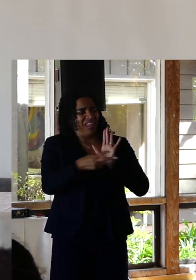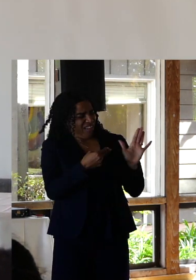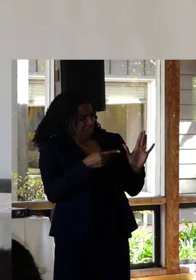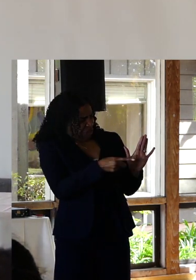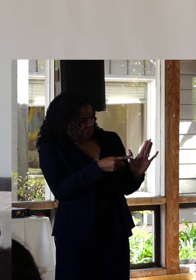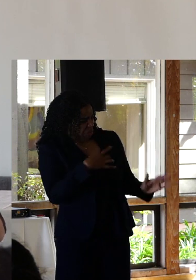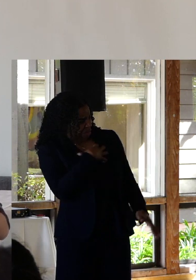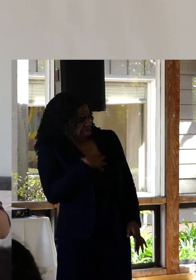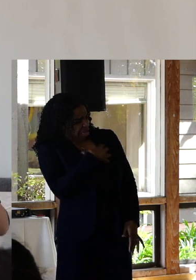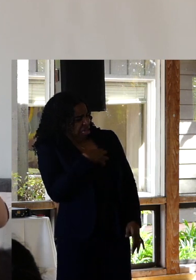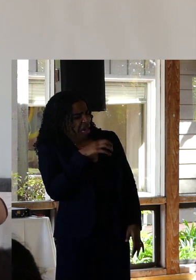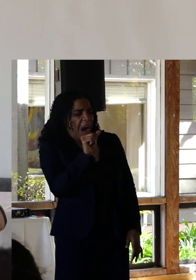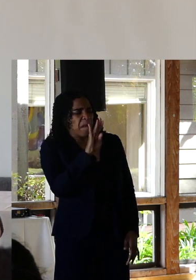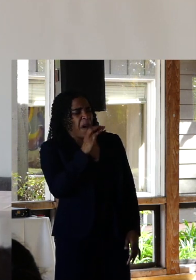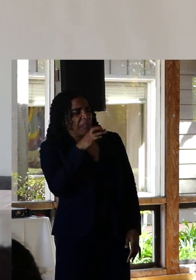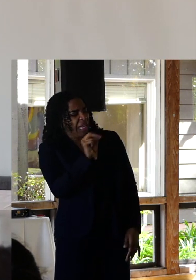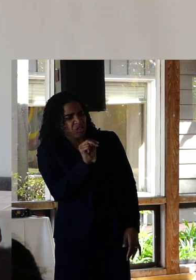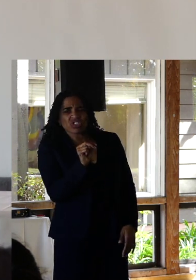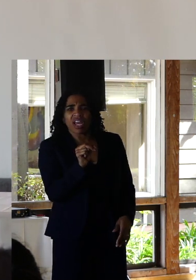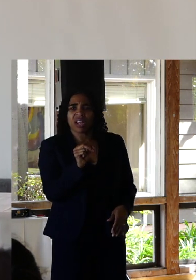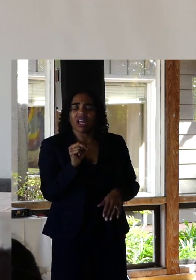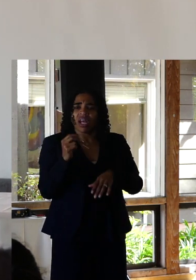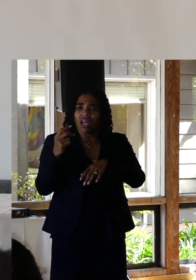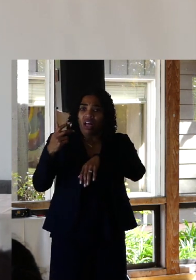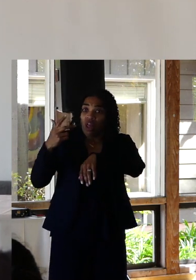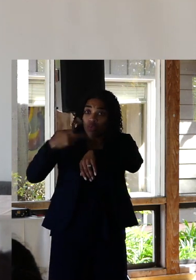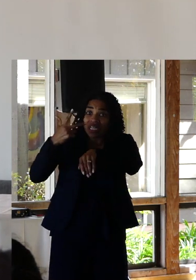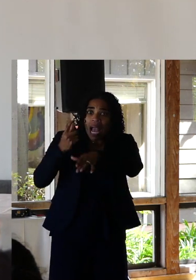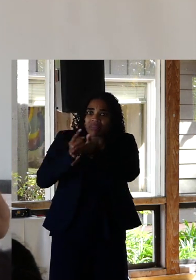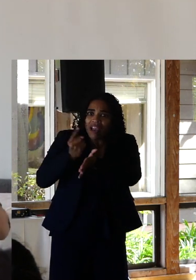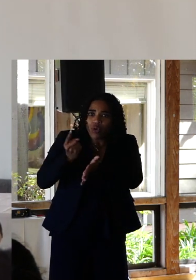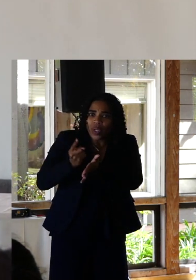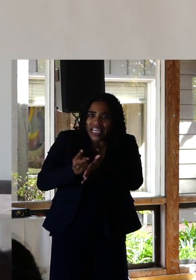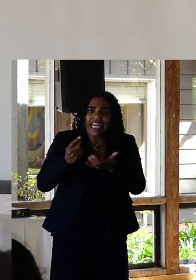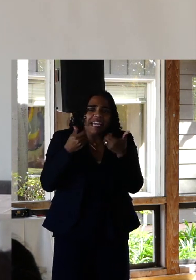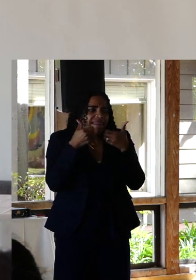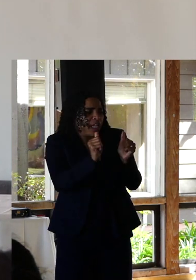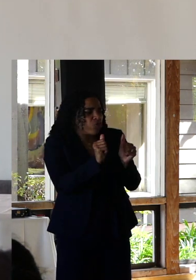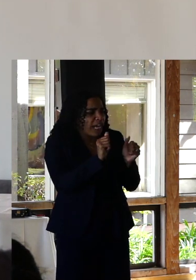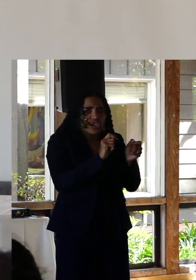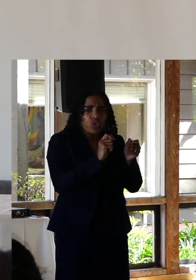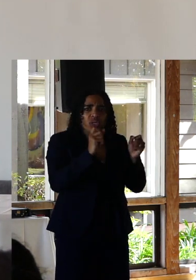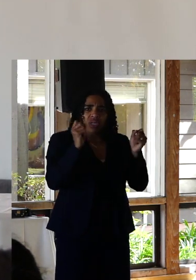and did thrice weekly exorcisms to cure me of my sexuality and